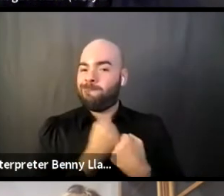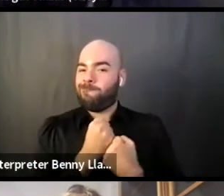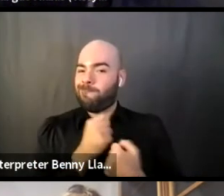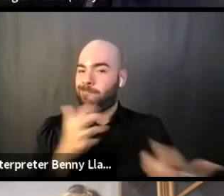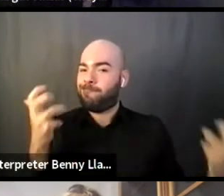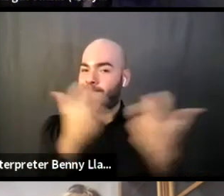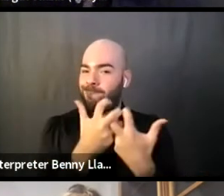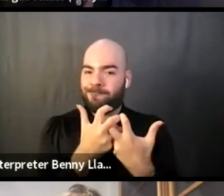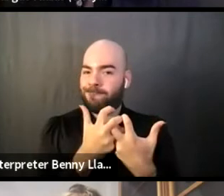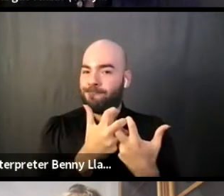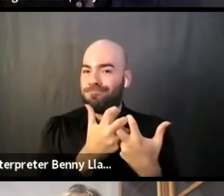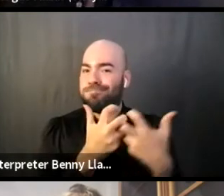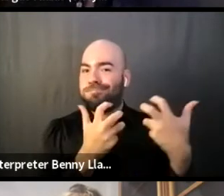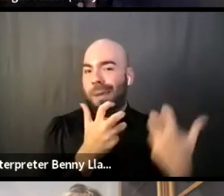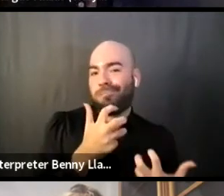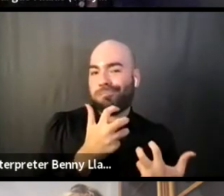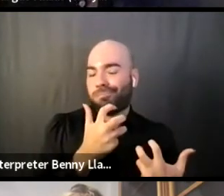and purpose and vision of your org?